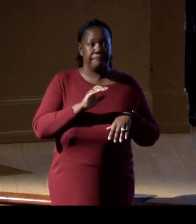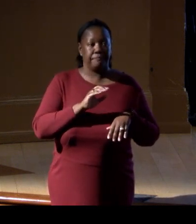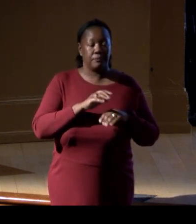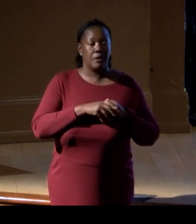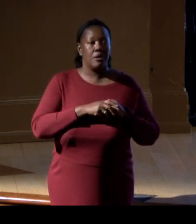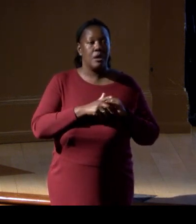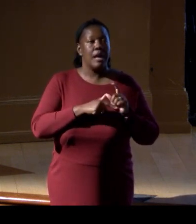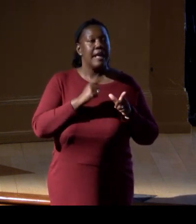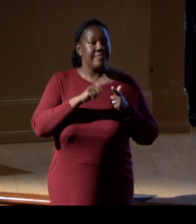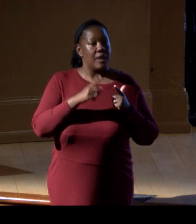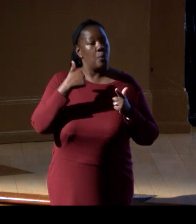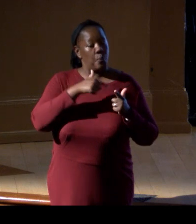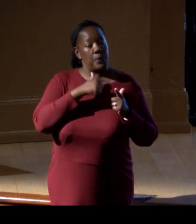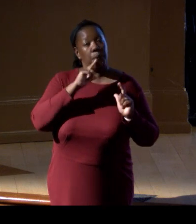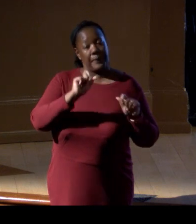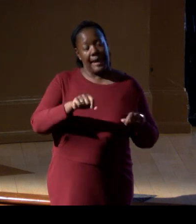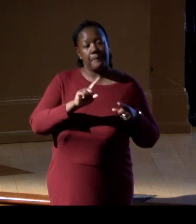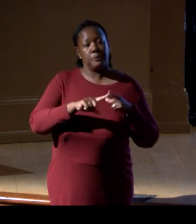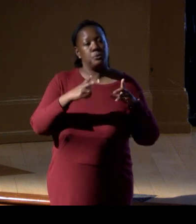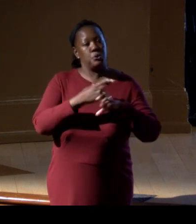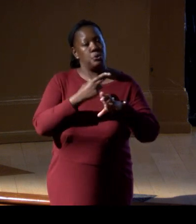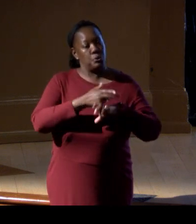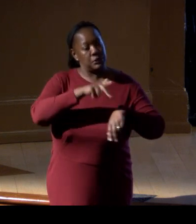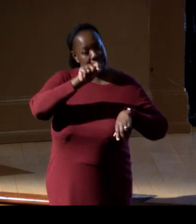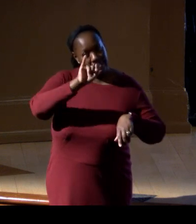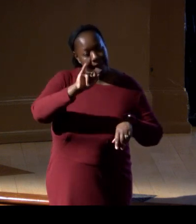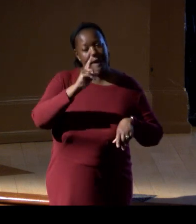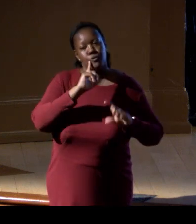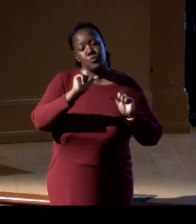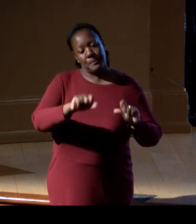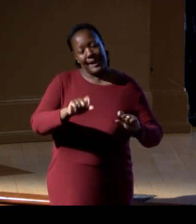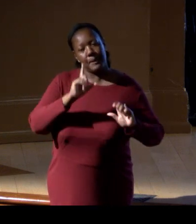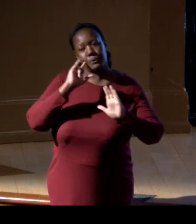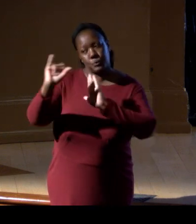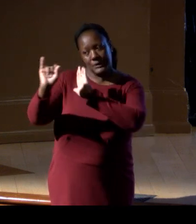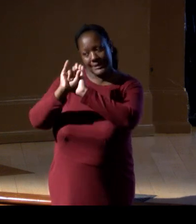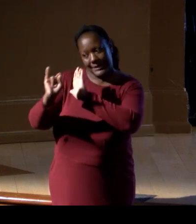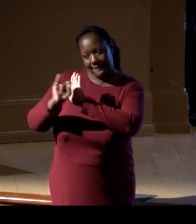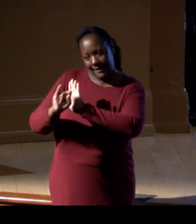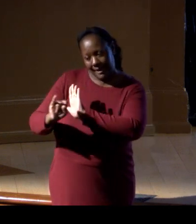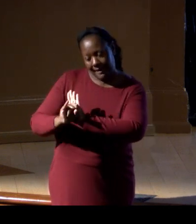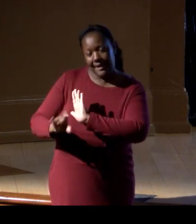then we'd be able to use AI now to identify all these areas and then we can ground truth them, right?